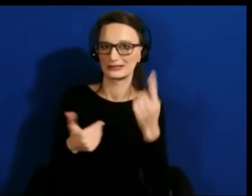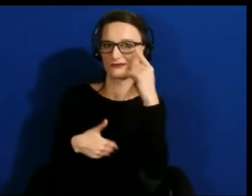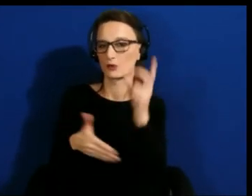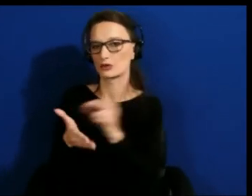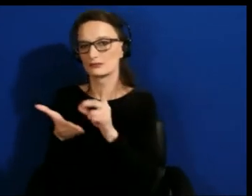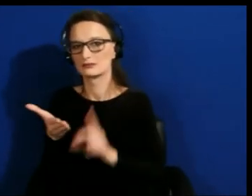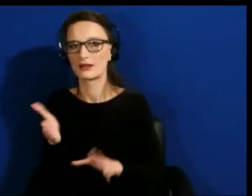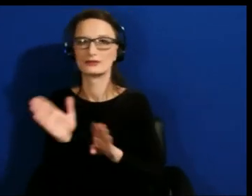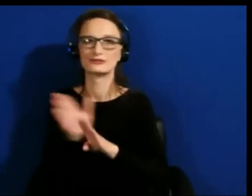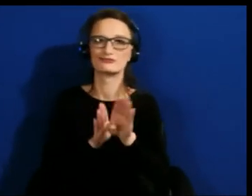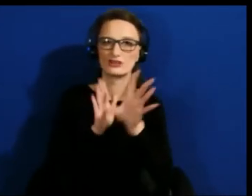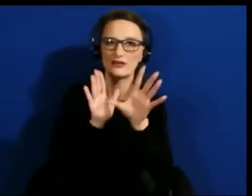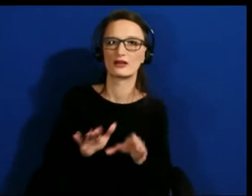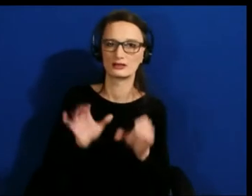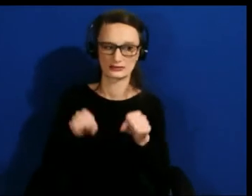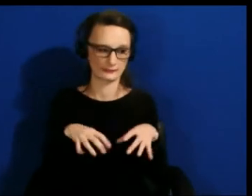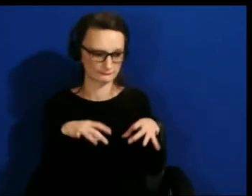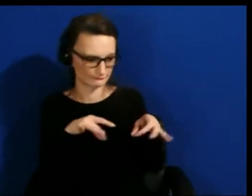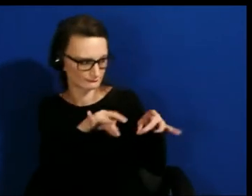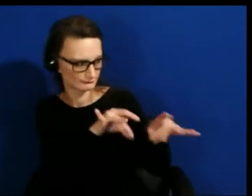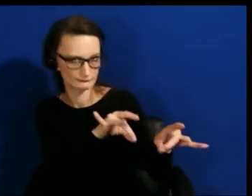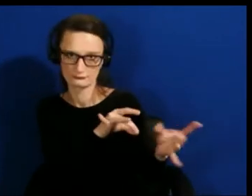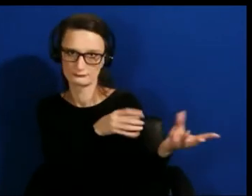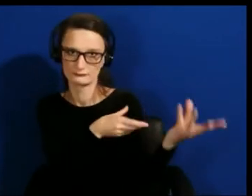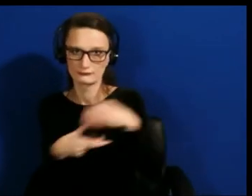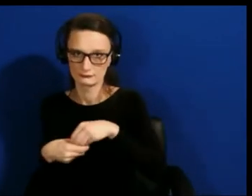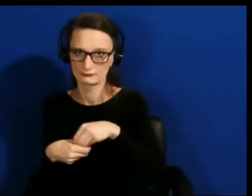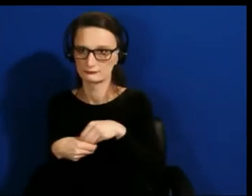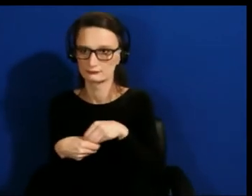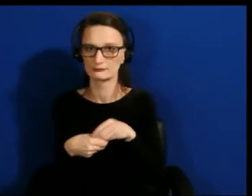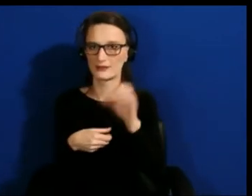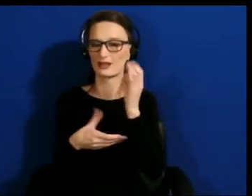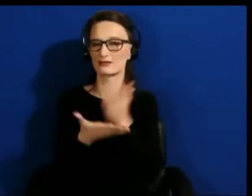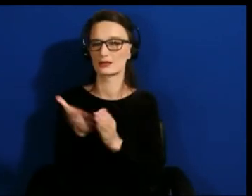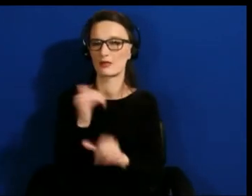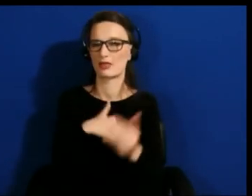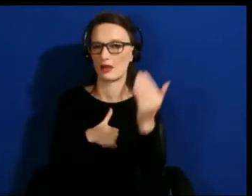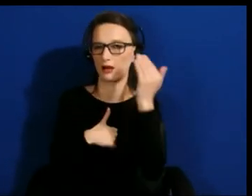and some of that knowledge that's constantly able to be expanded more efficiently essentially